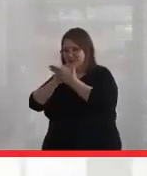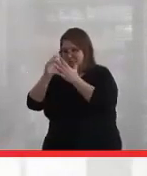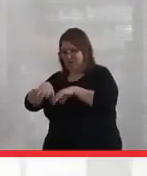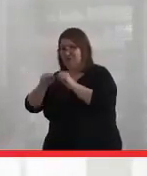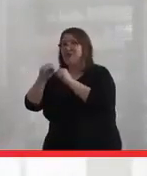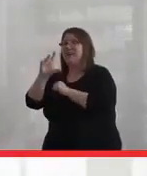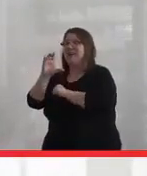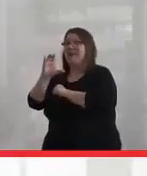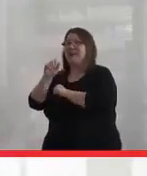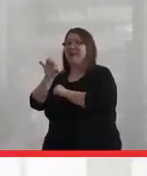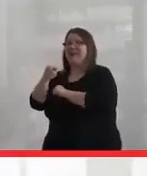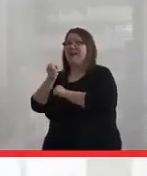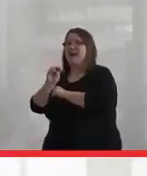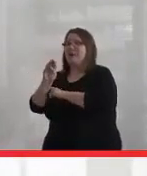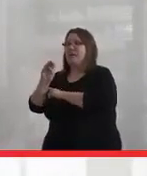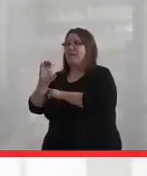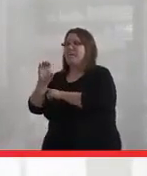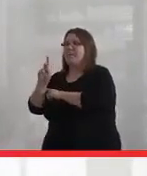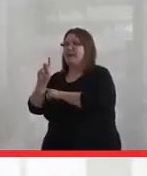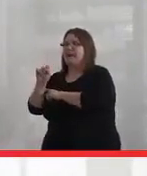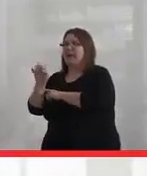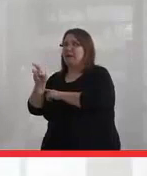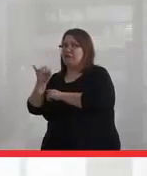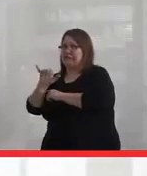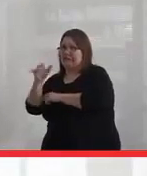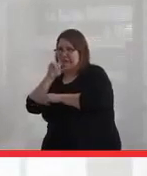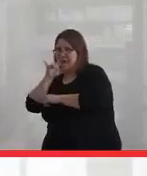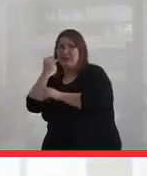And if anybody here has this opportunity to learn with Professor McKittrick,